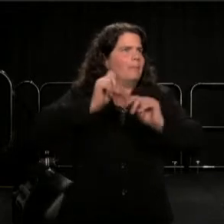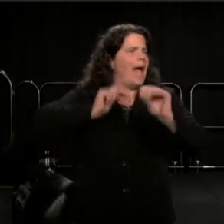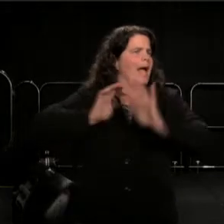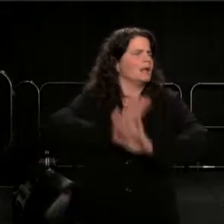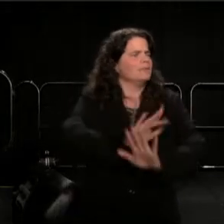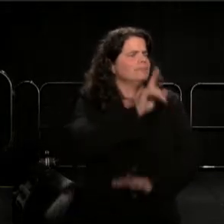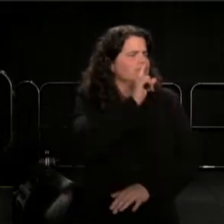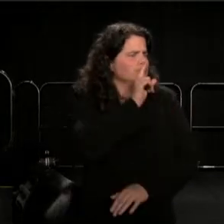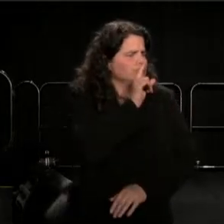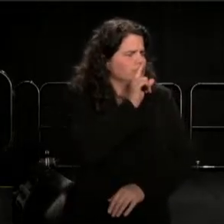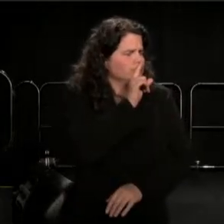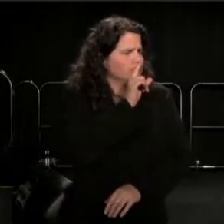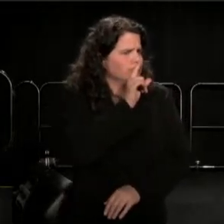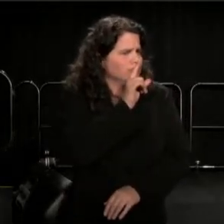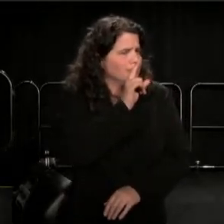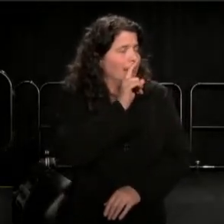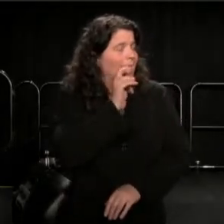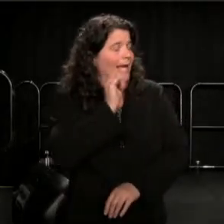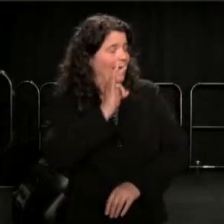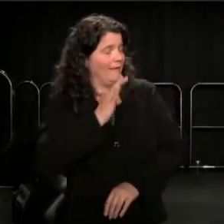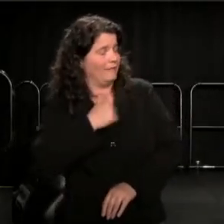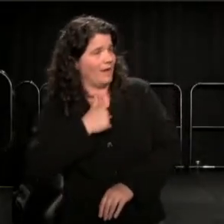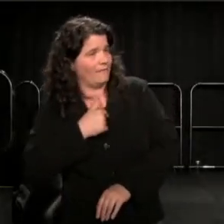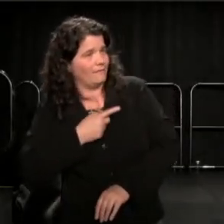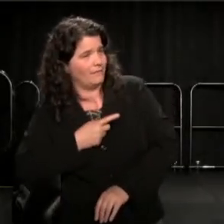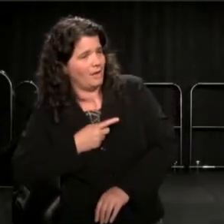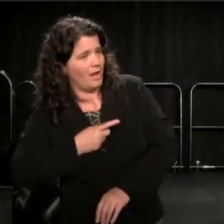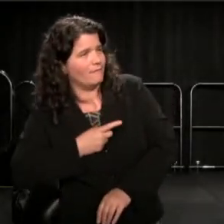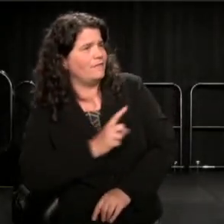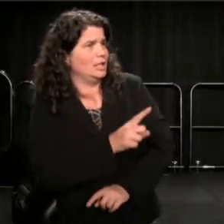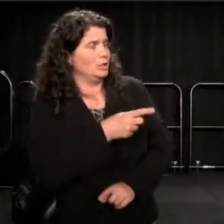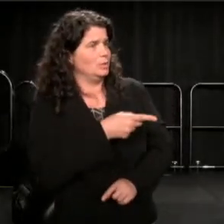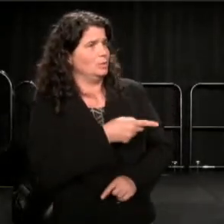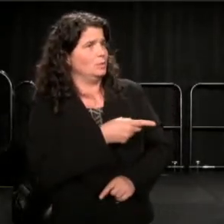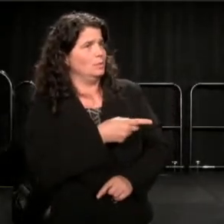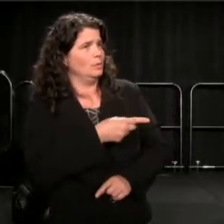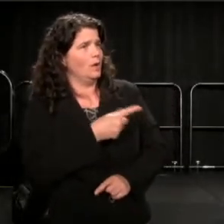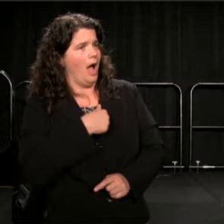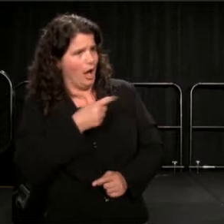But if I've offended you, I have to come to you and say, "I'm sorry."